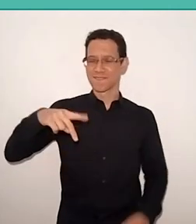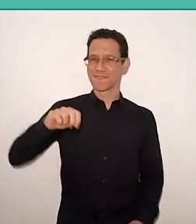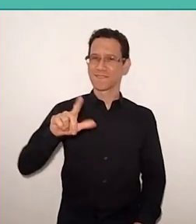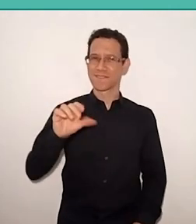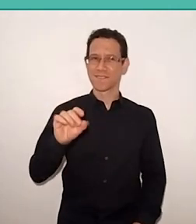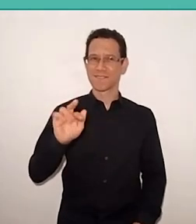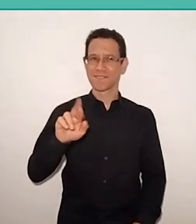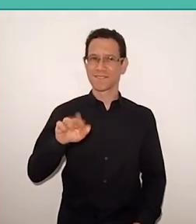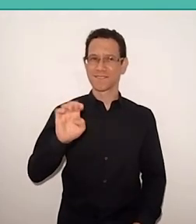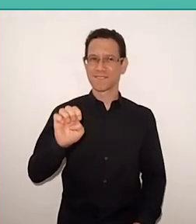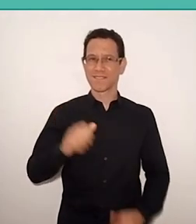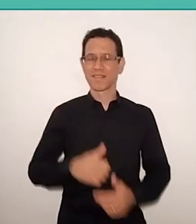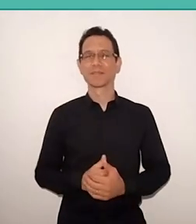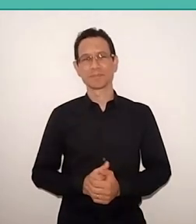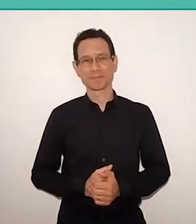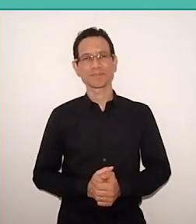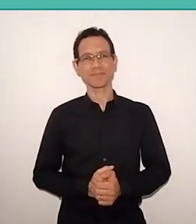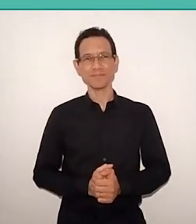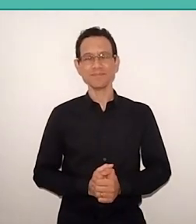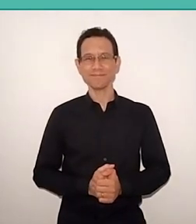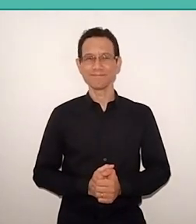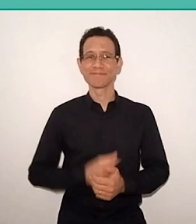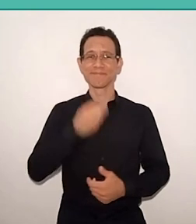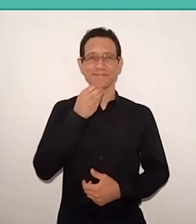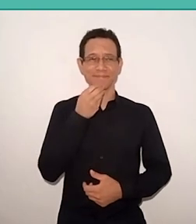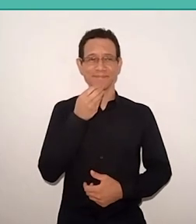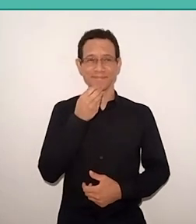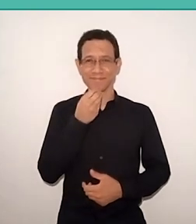I didn't have the opportunity, as my panel colleagues,